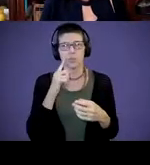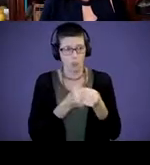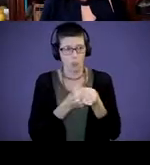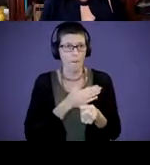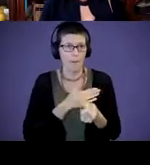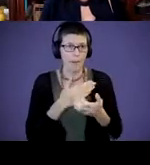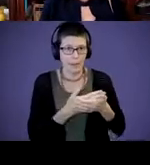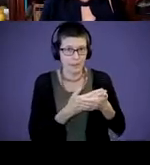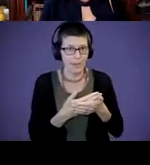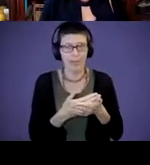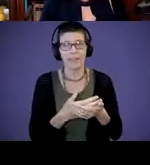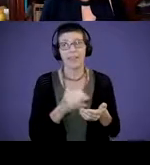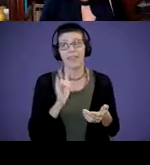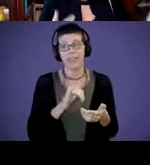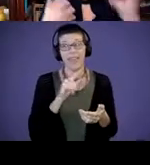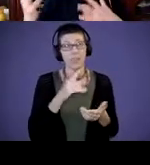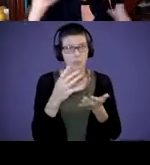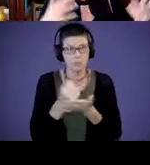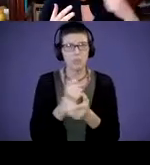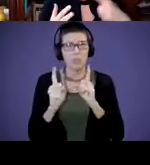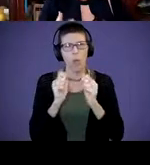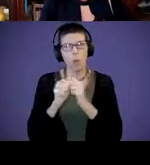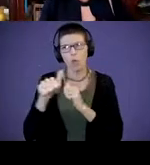that's where you talk to these other professionals, have conversations about it,